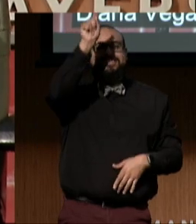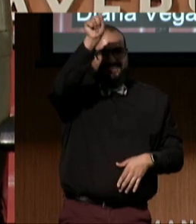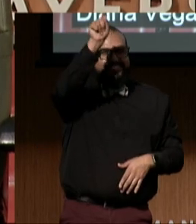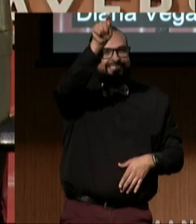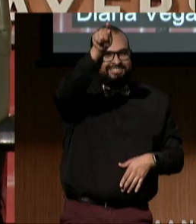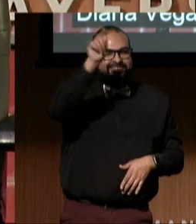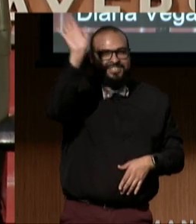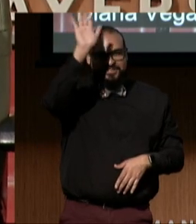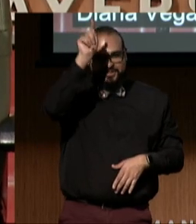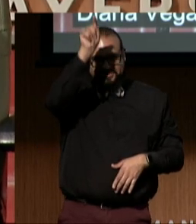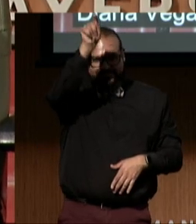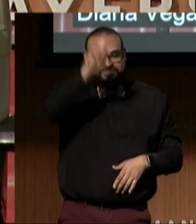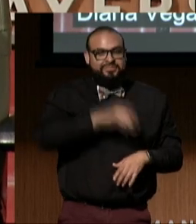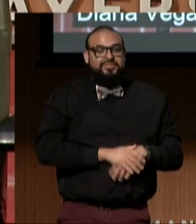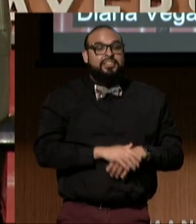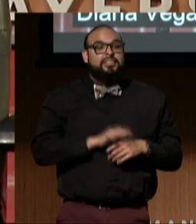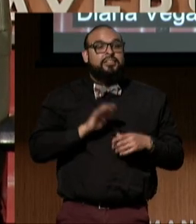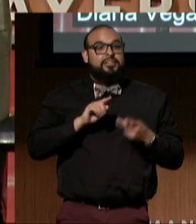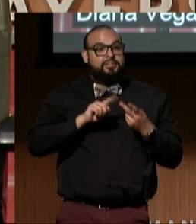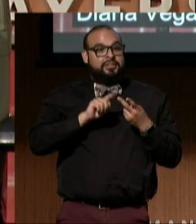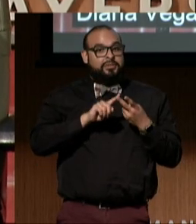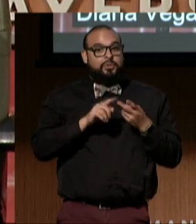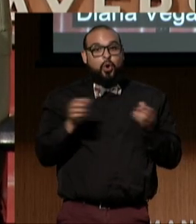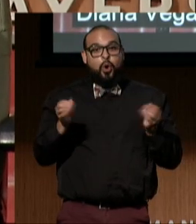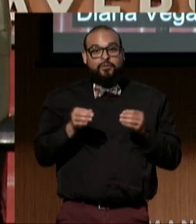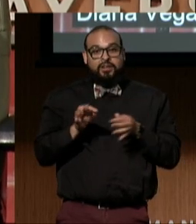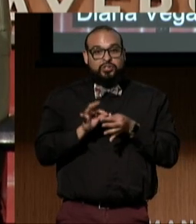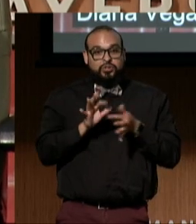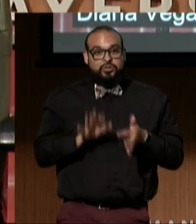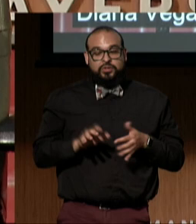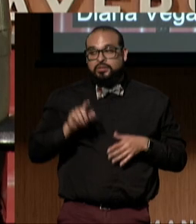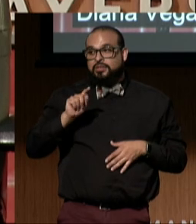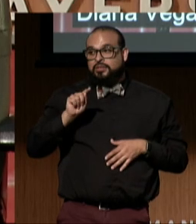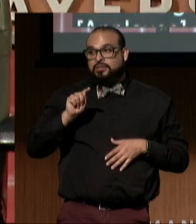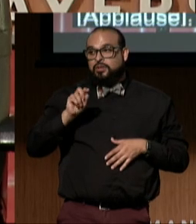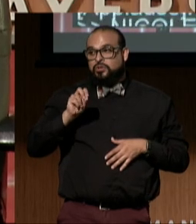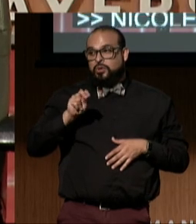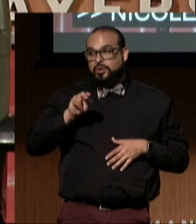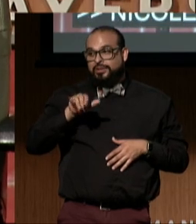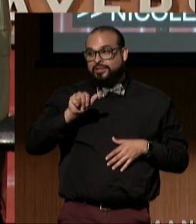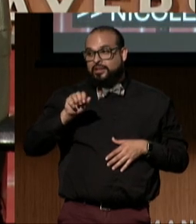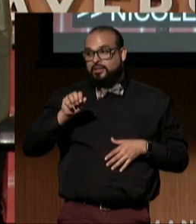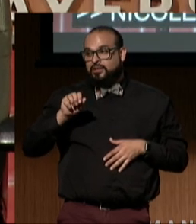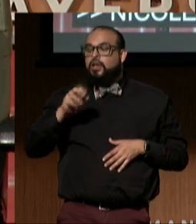and our office coordinator, Hongyu Min. Wave, Hongyu, thank you.